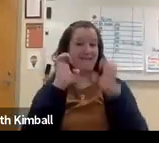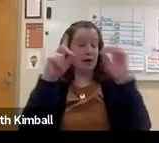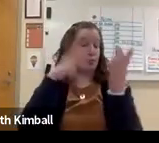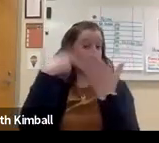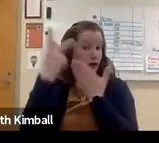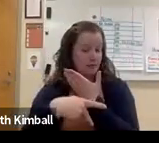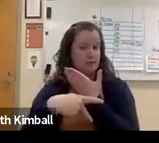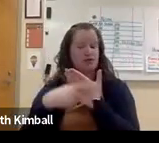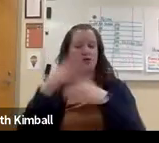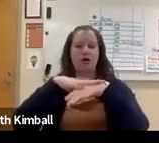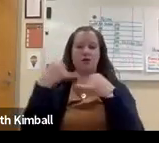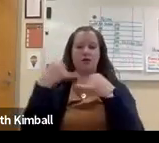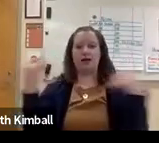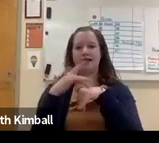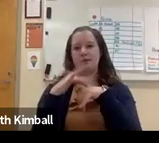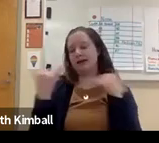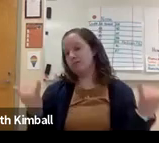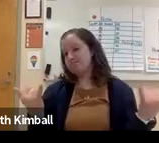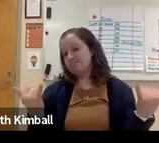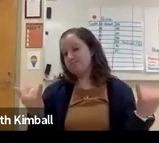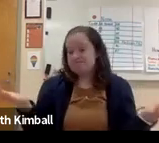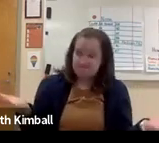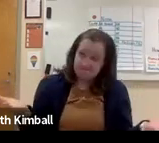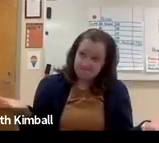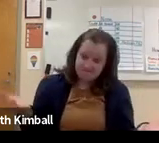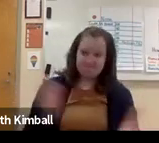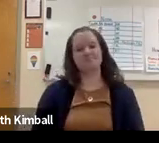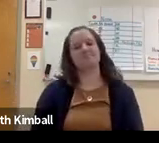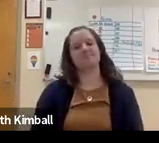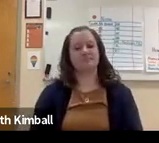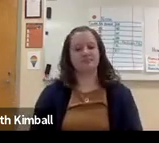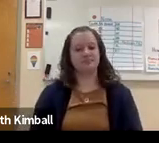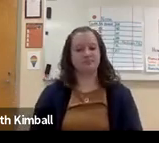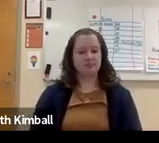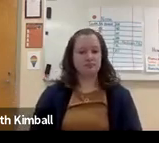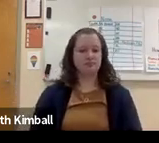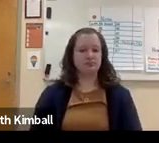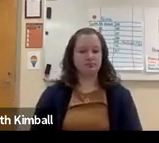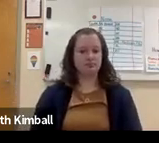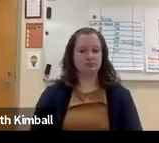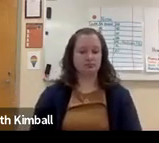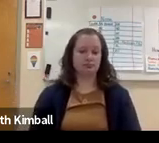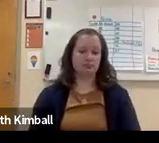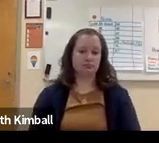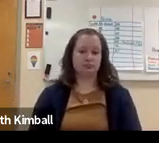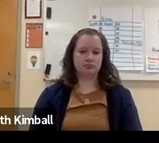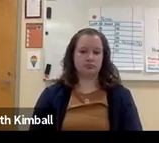One positive aspect of COVID is that these deaf education programs are offering things online now.